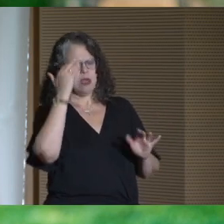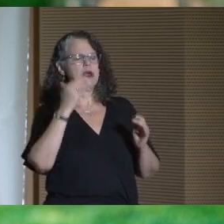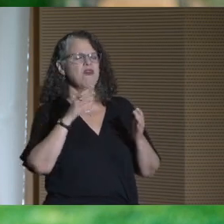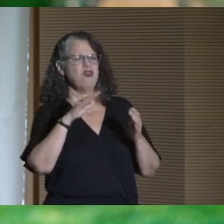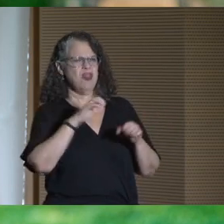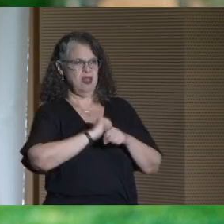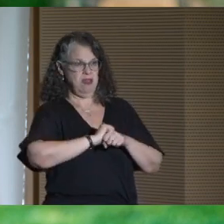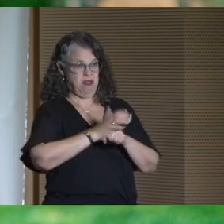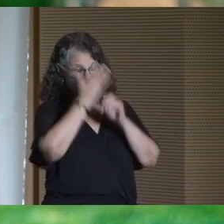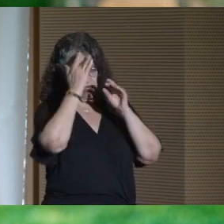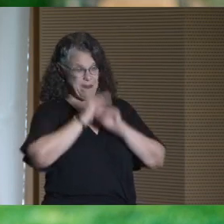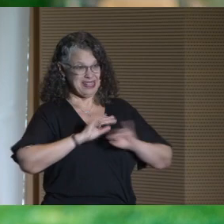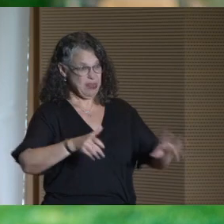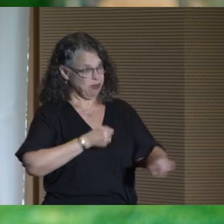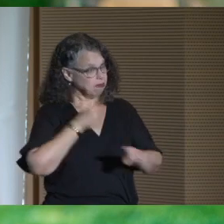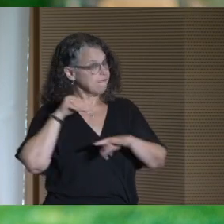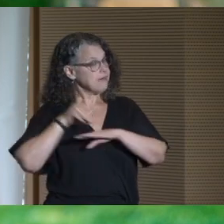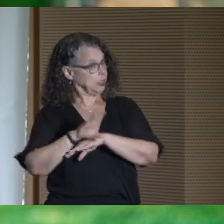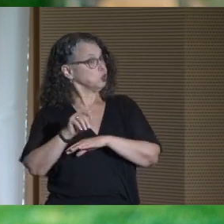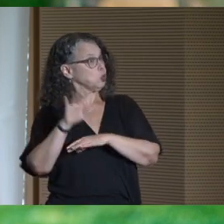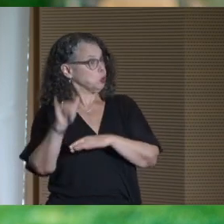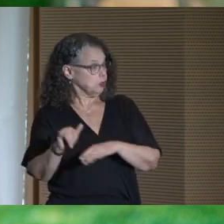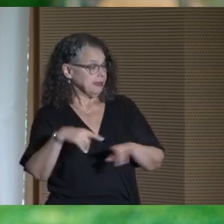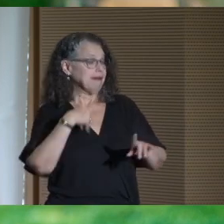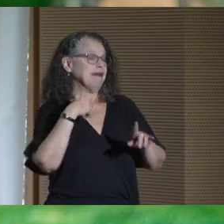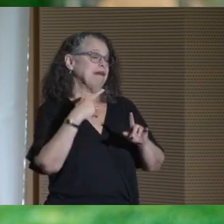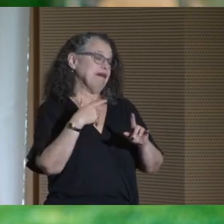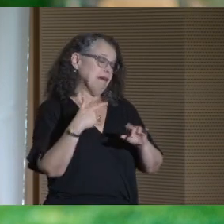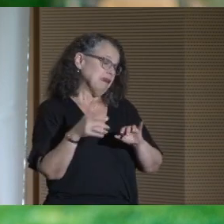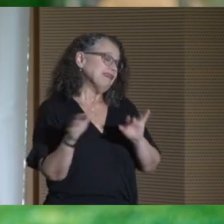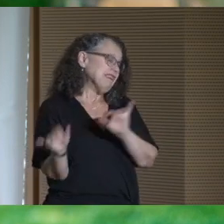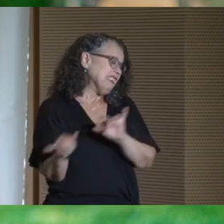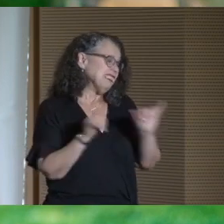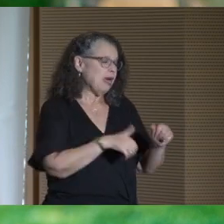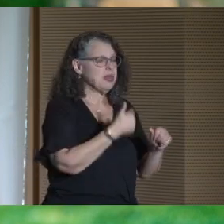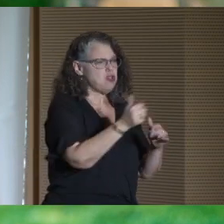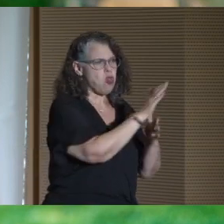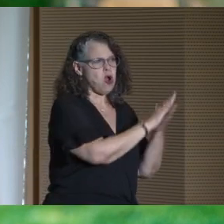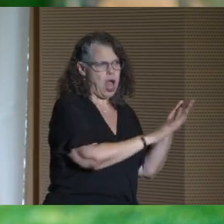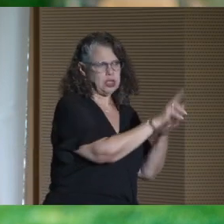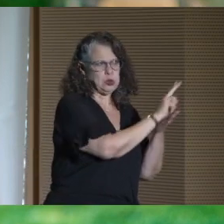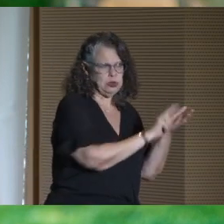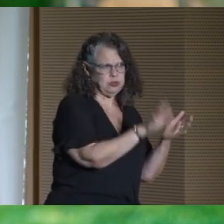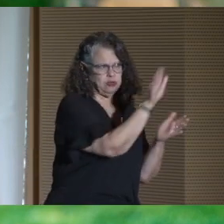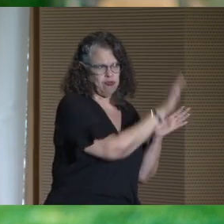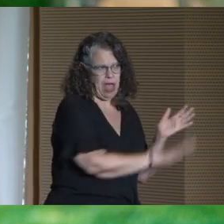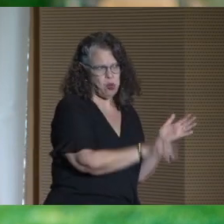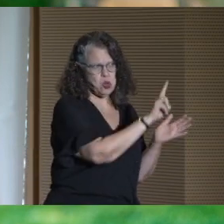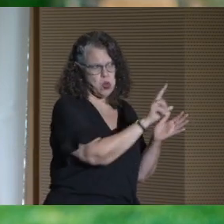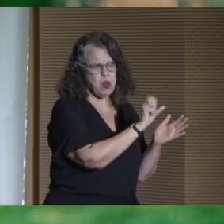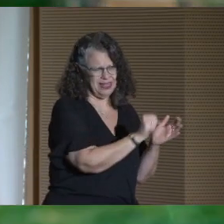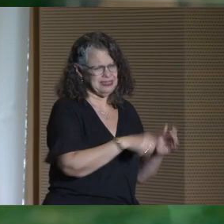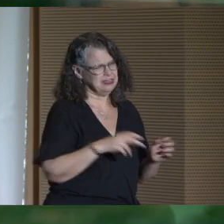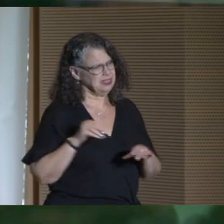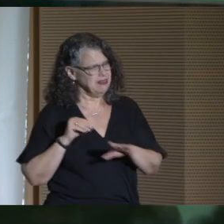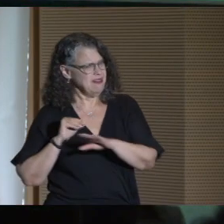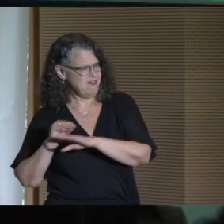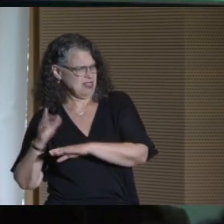that the pandemic hit CUNY, as it did universities and colleges across the country, really, really hard.